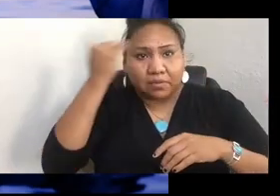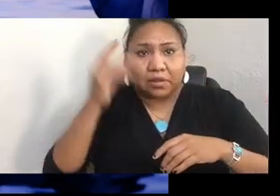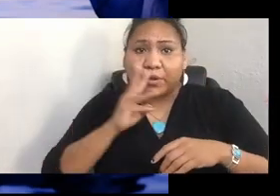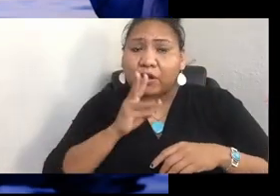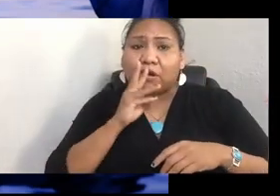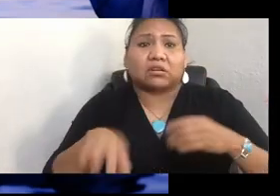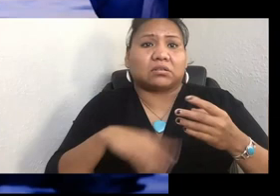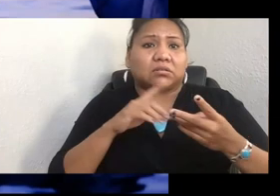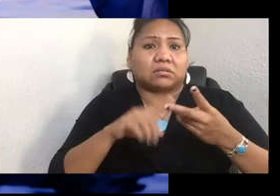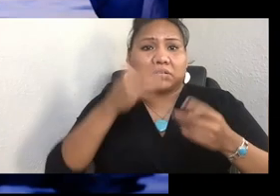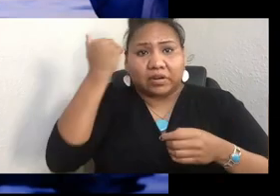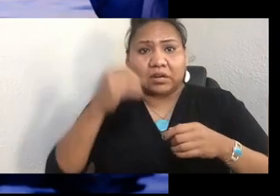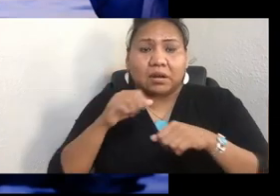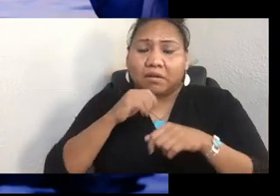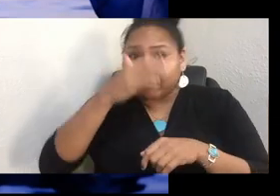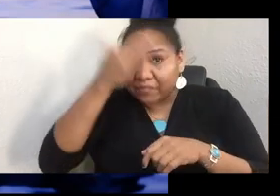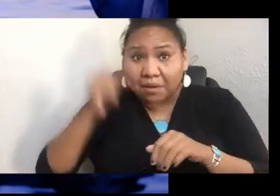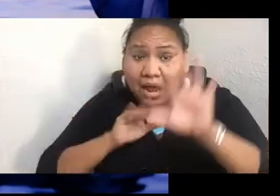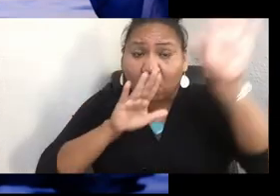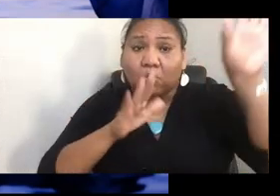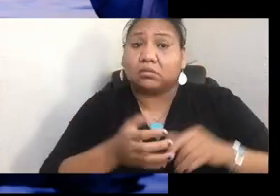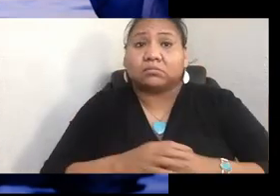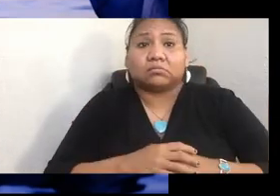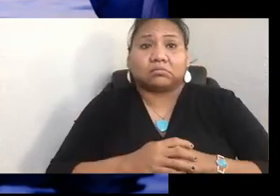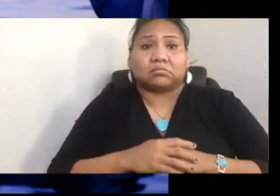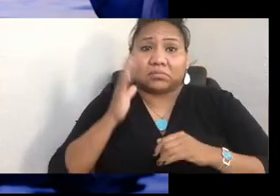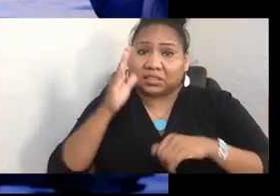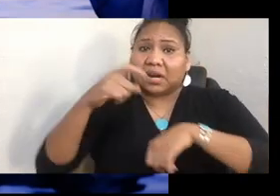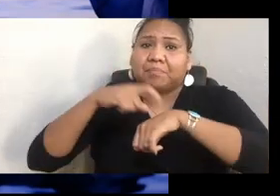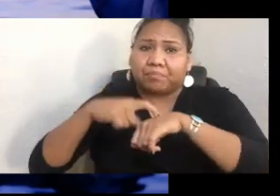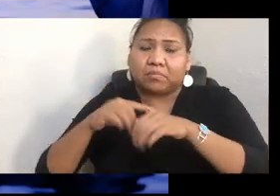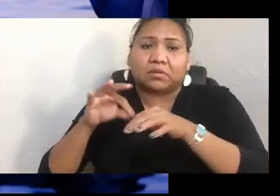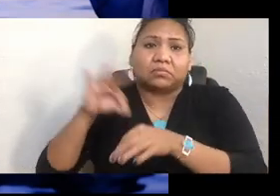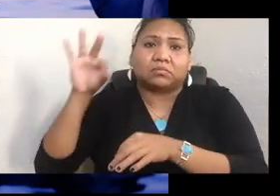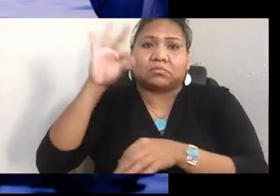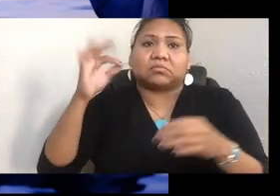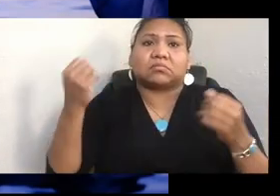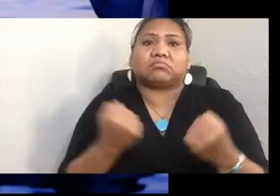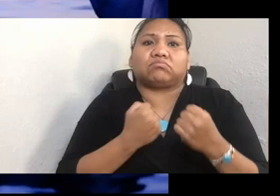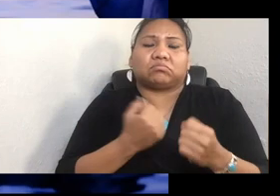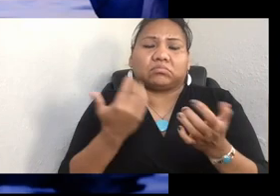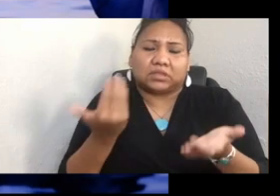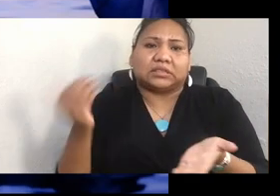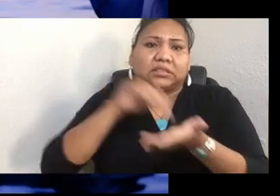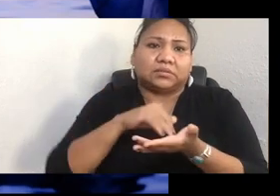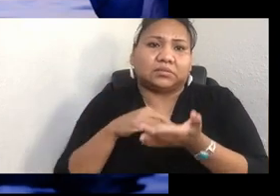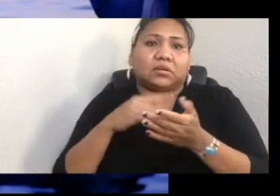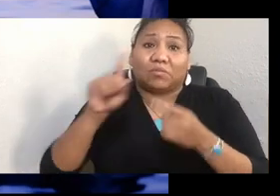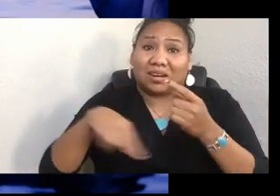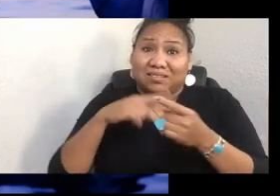And there will come a time when our spirit will be strong again, and when that time comes, I'll be there with you.